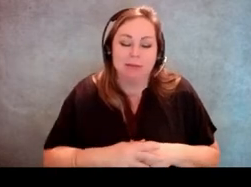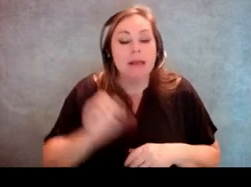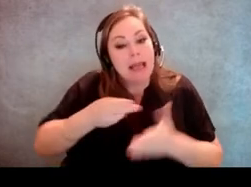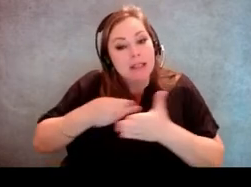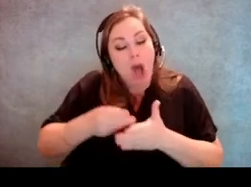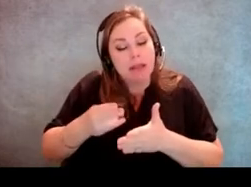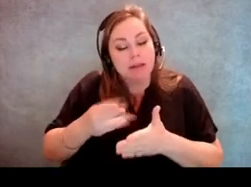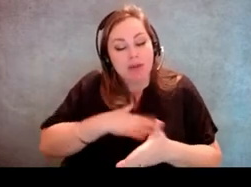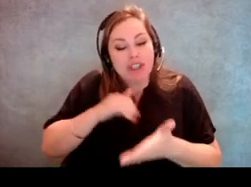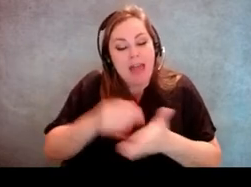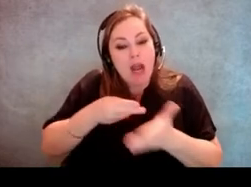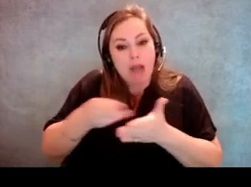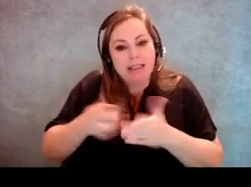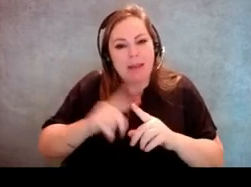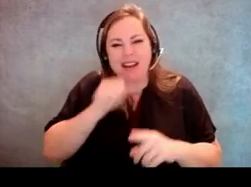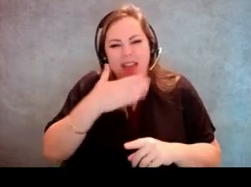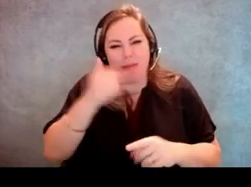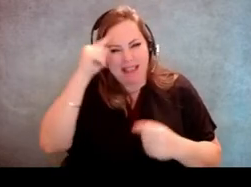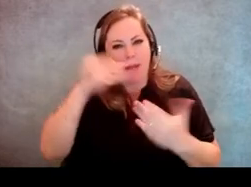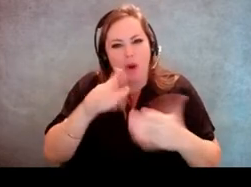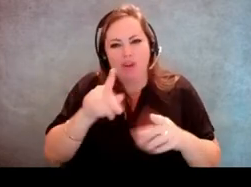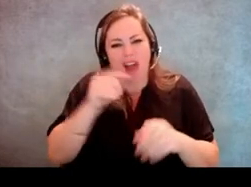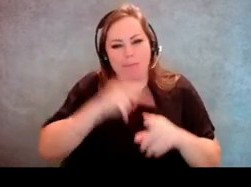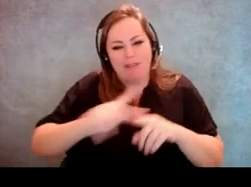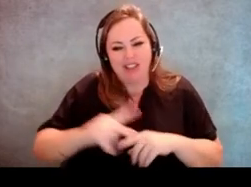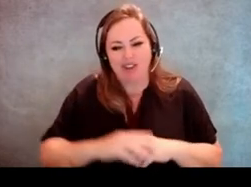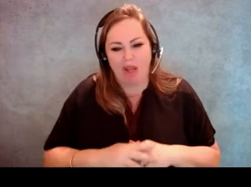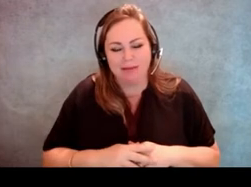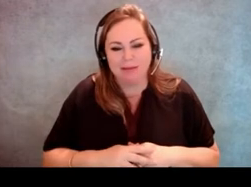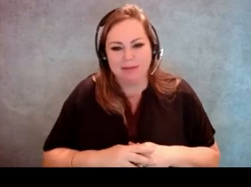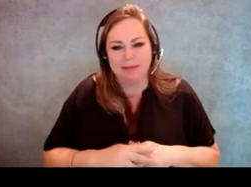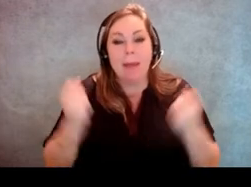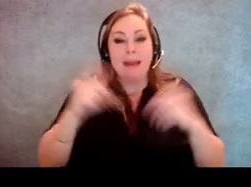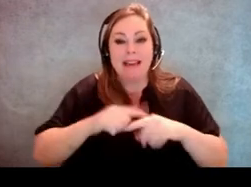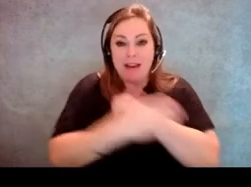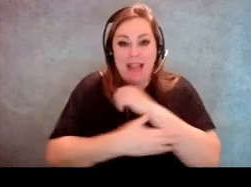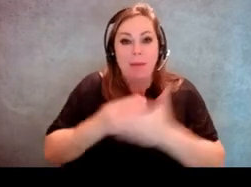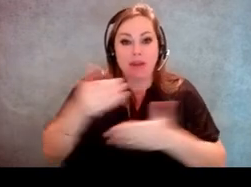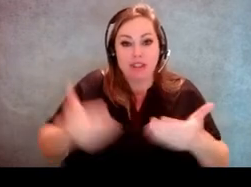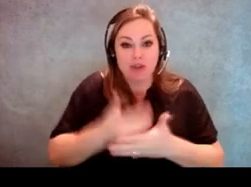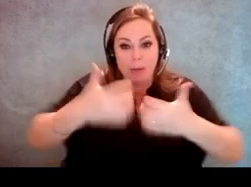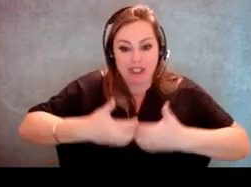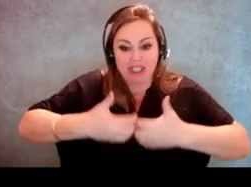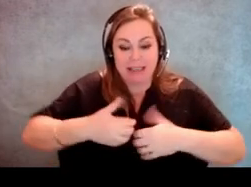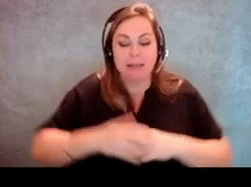but not the most professional and with so many counties purchasing new voting machines,